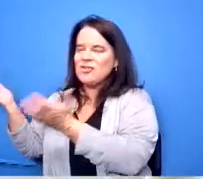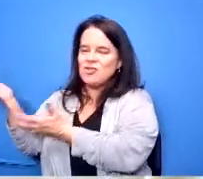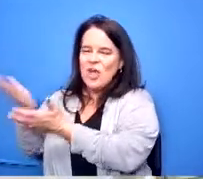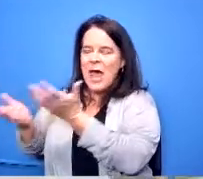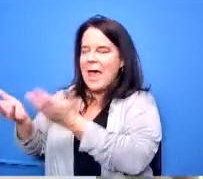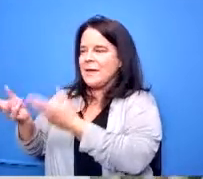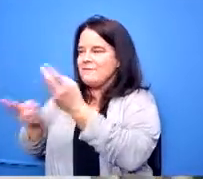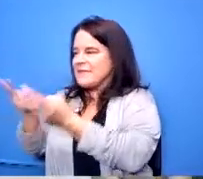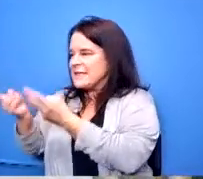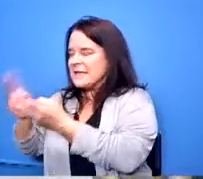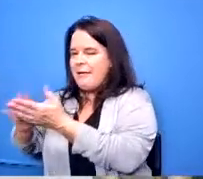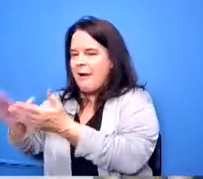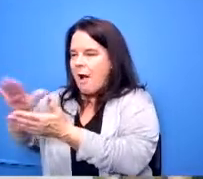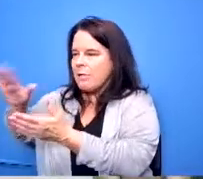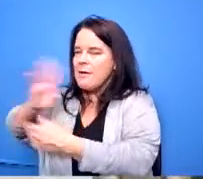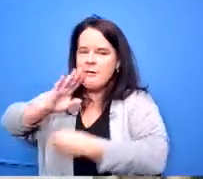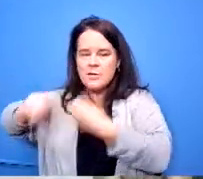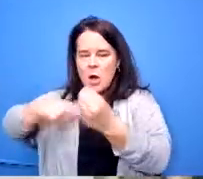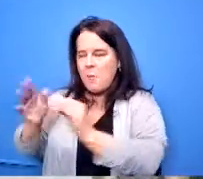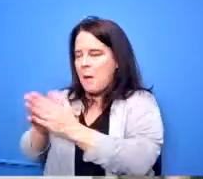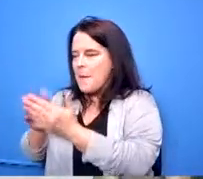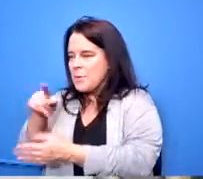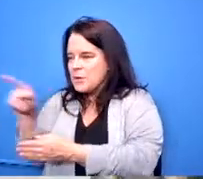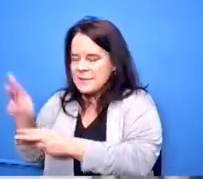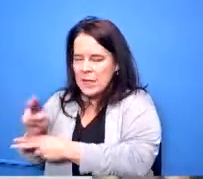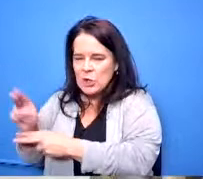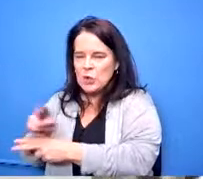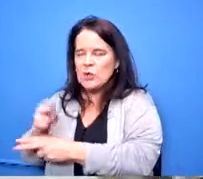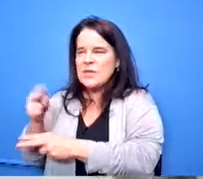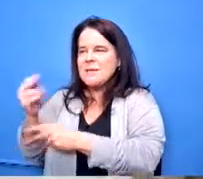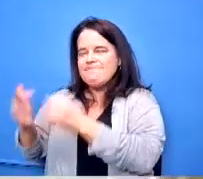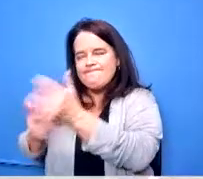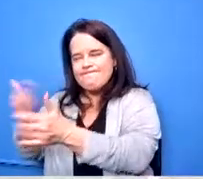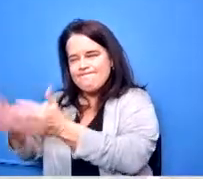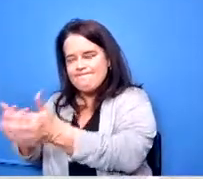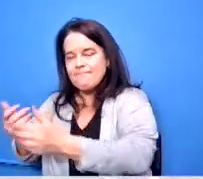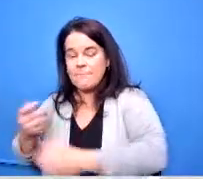books that they're supposed to be studying and and work through that and then those students come to